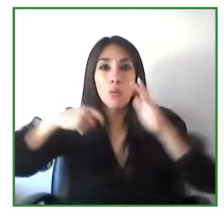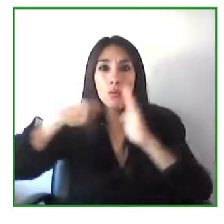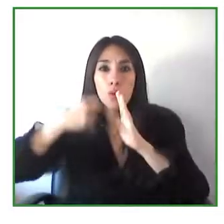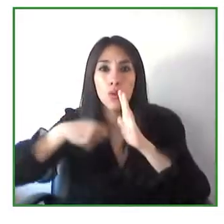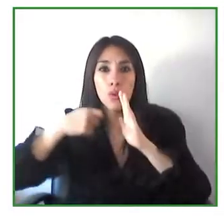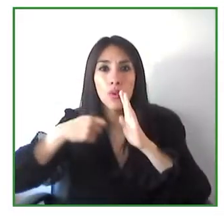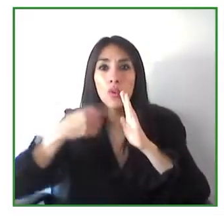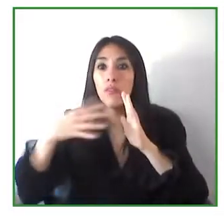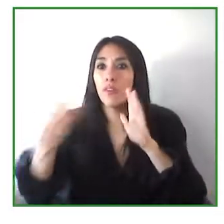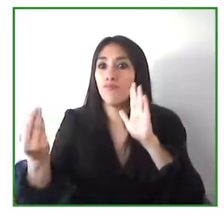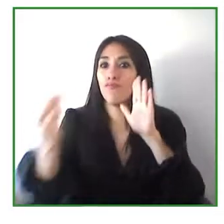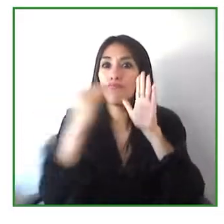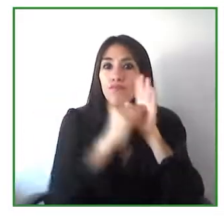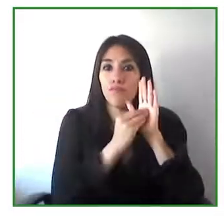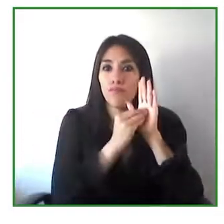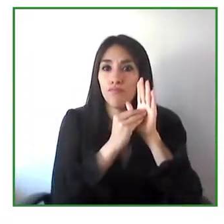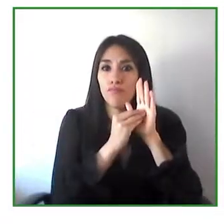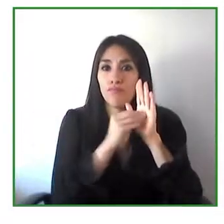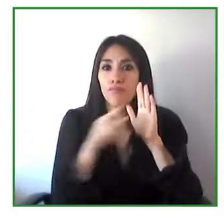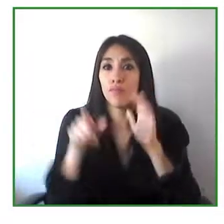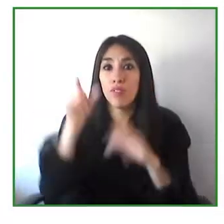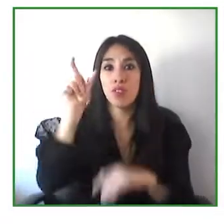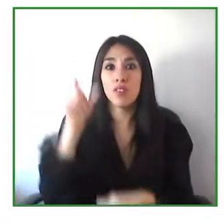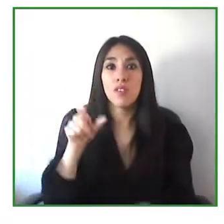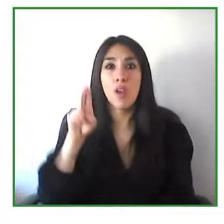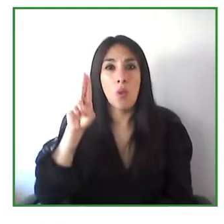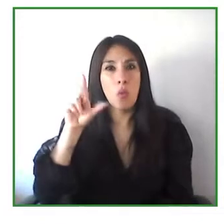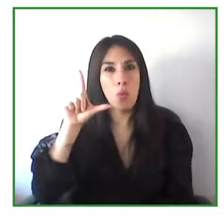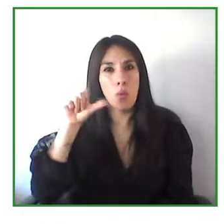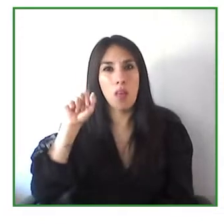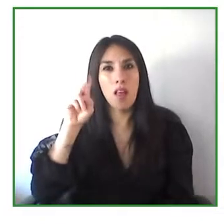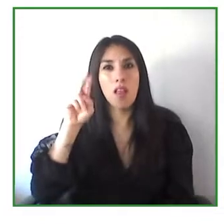forward the agenda of accessibility. What do they do?